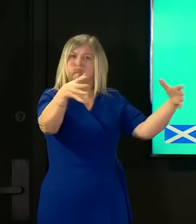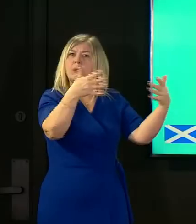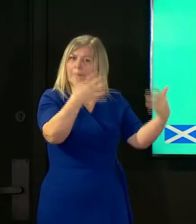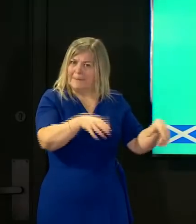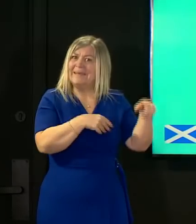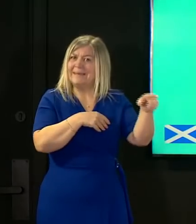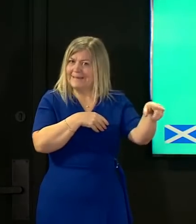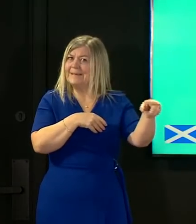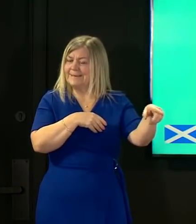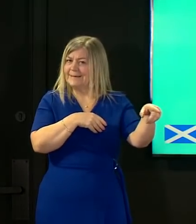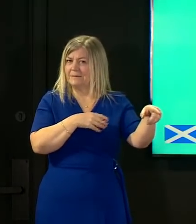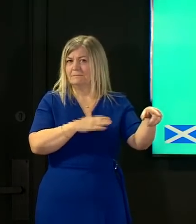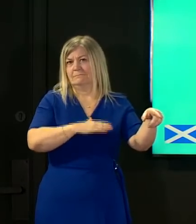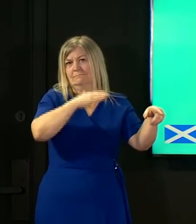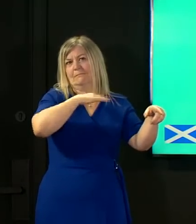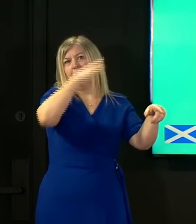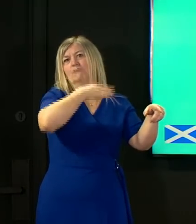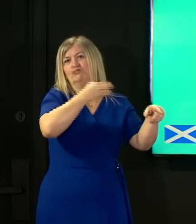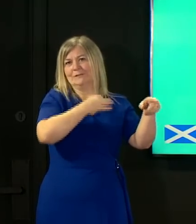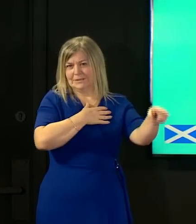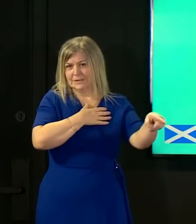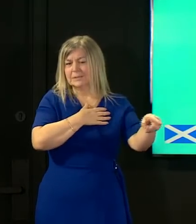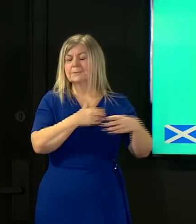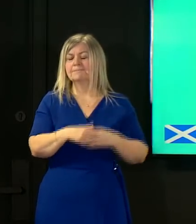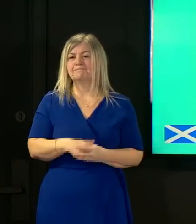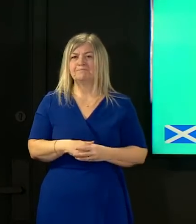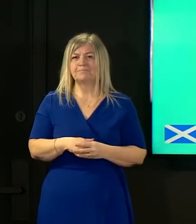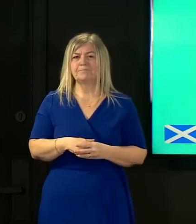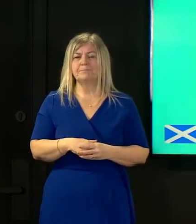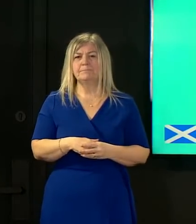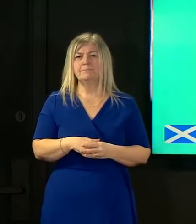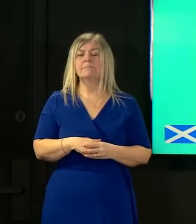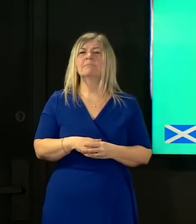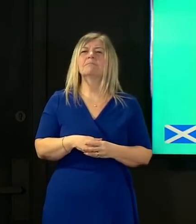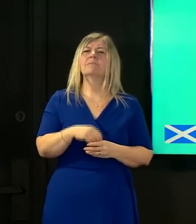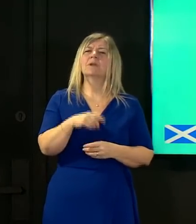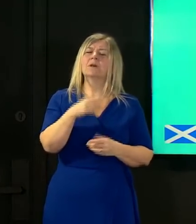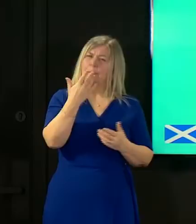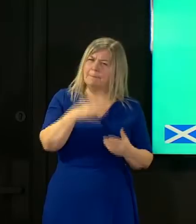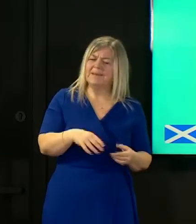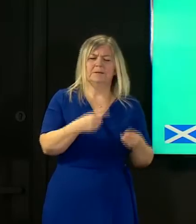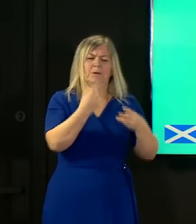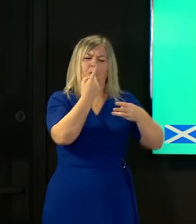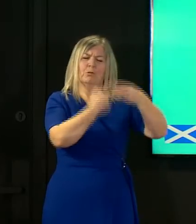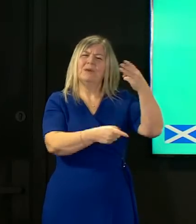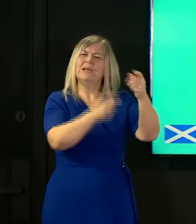high seroprevalence during their first wave it includes three changes or mutations considered